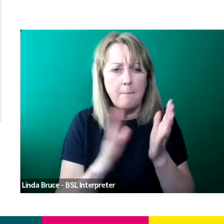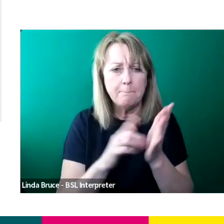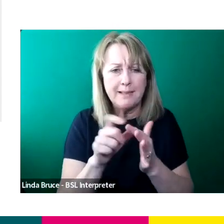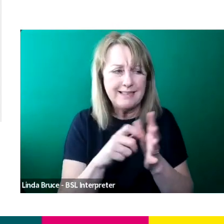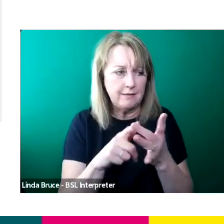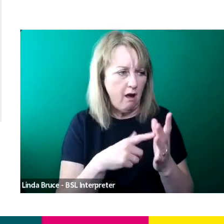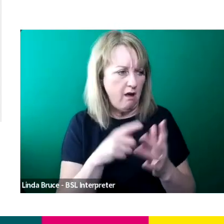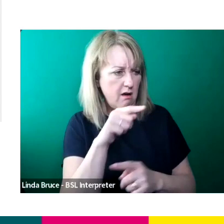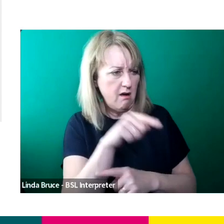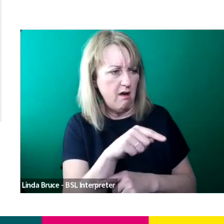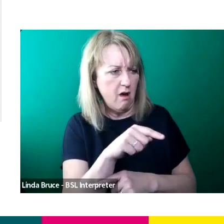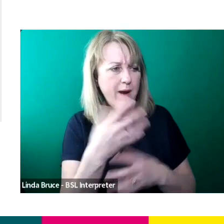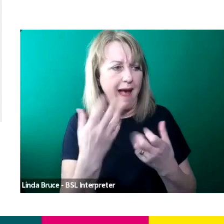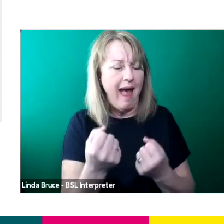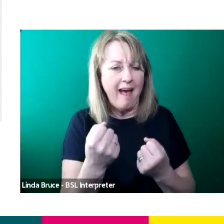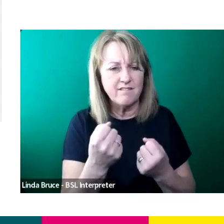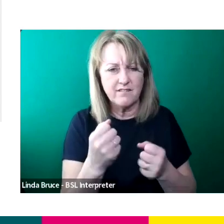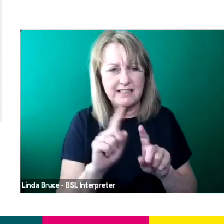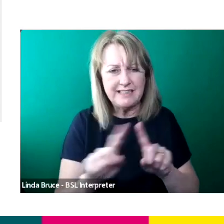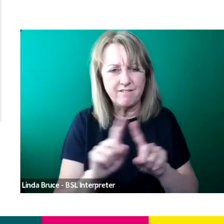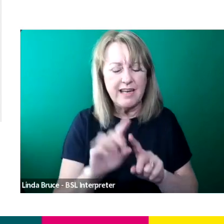We are across Instagram, Facebook and Twitter.